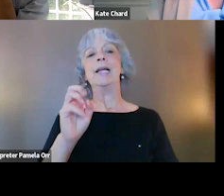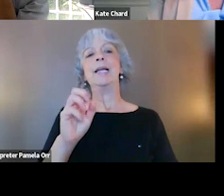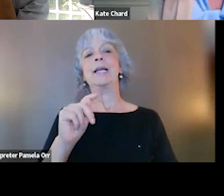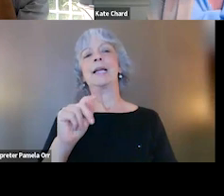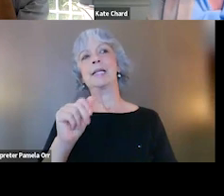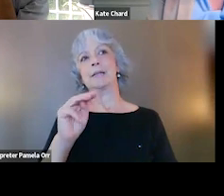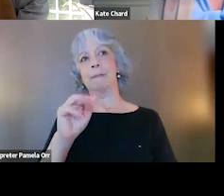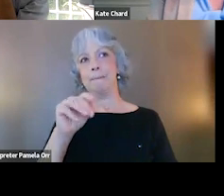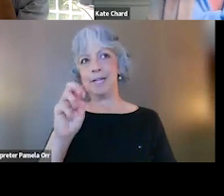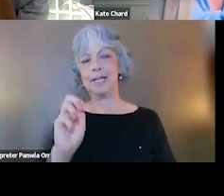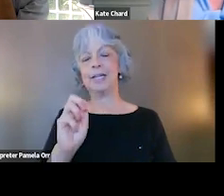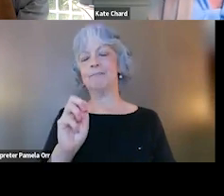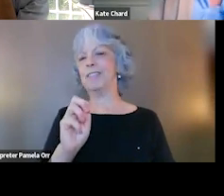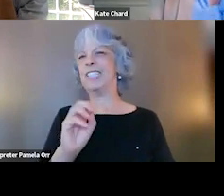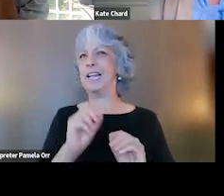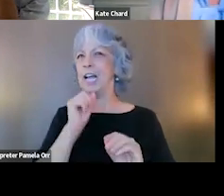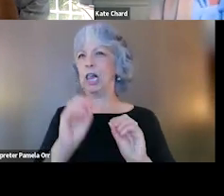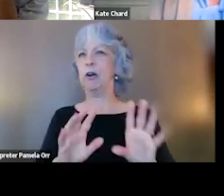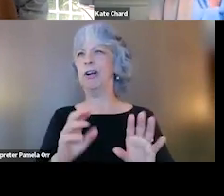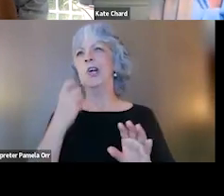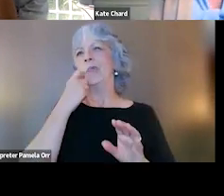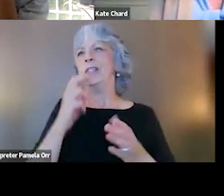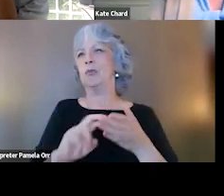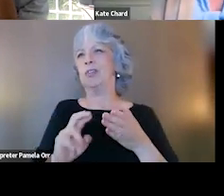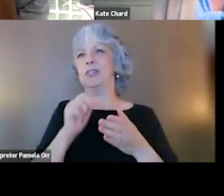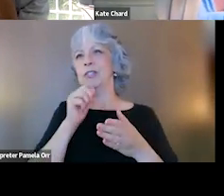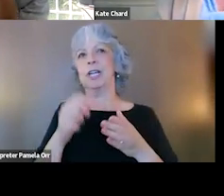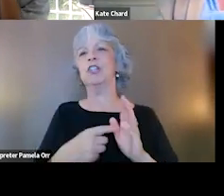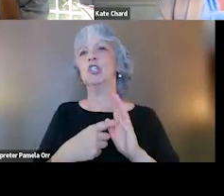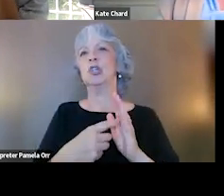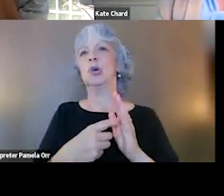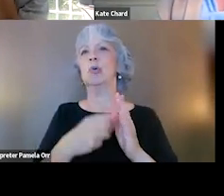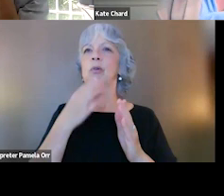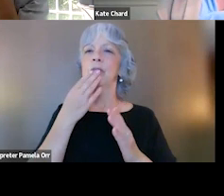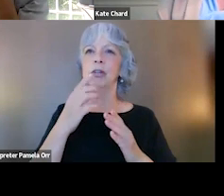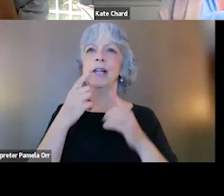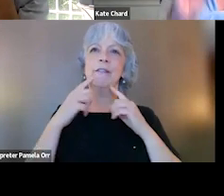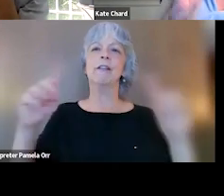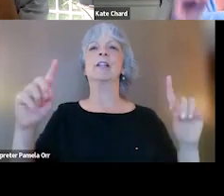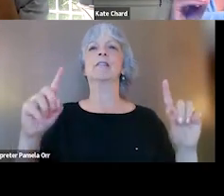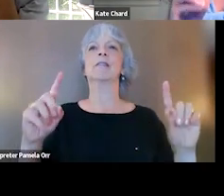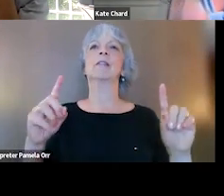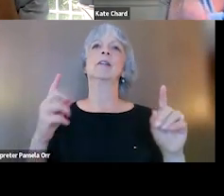that's just now coming out that is not showing much of an impact, including using ketamine even in the emergency room